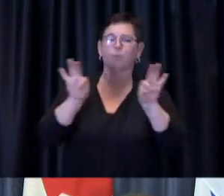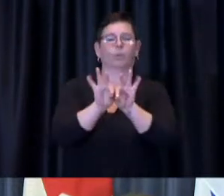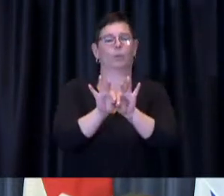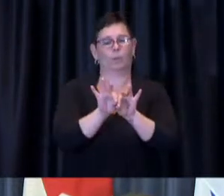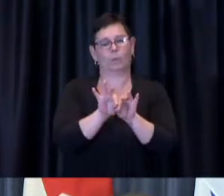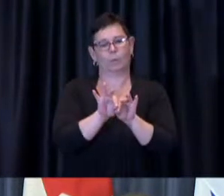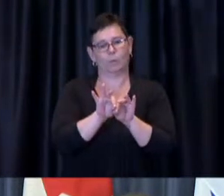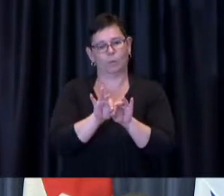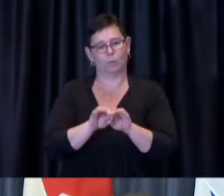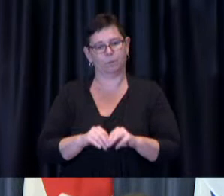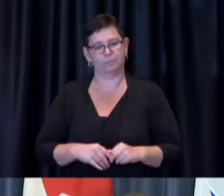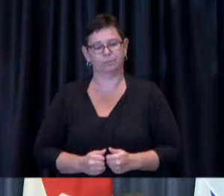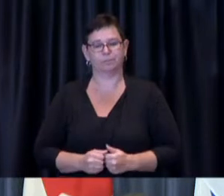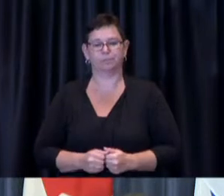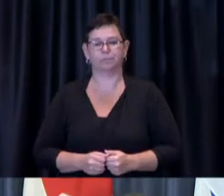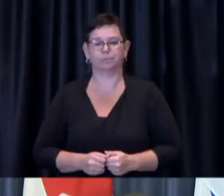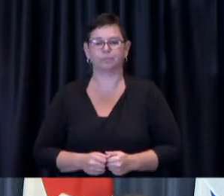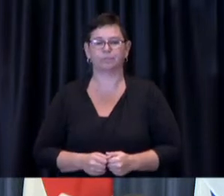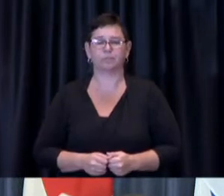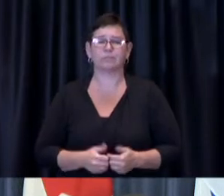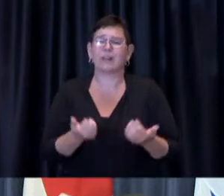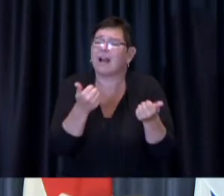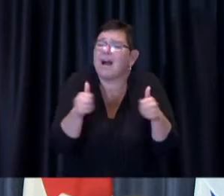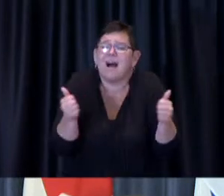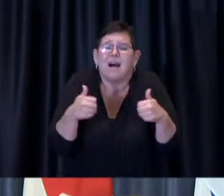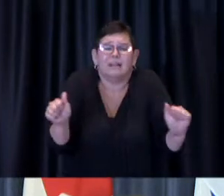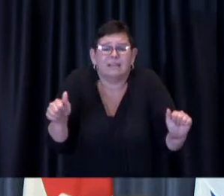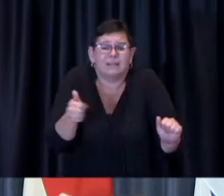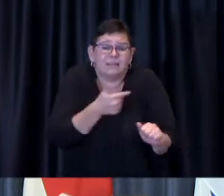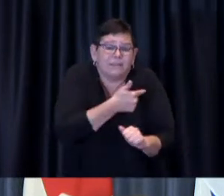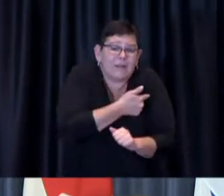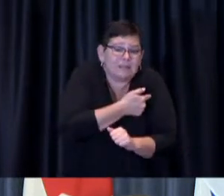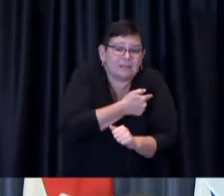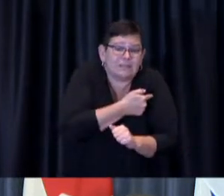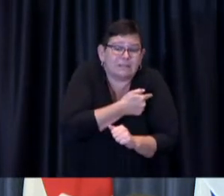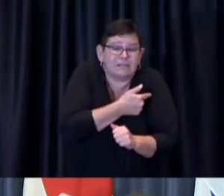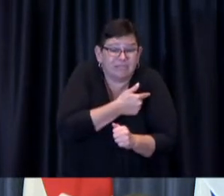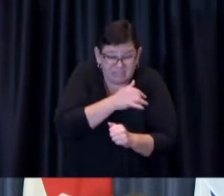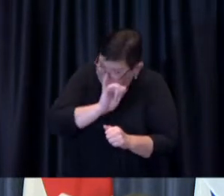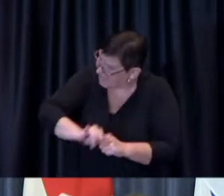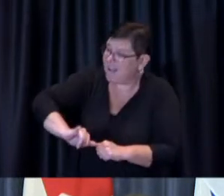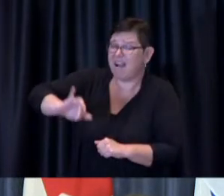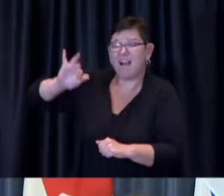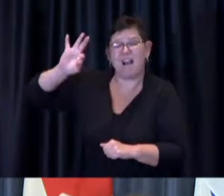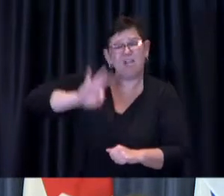vaccine it is excellent protection but there is no such thing as a hundred percent protection